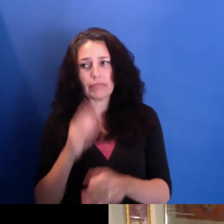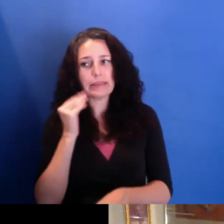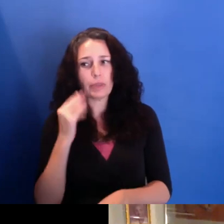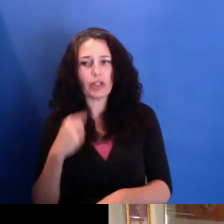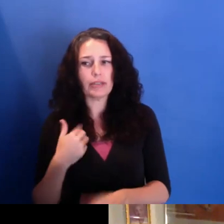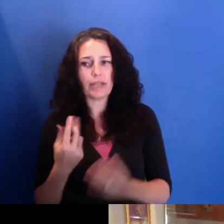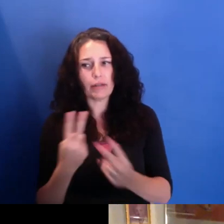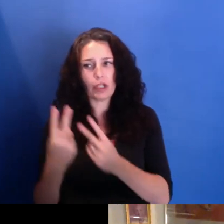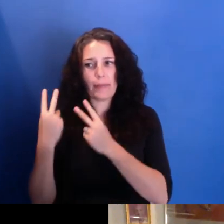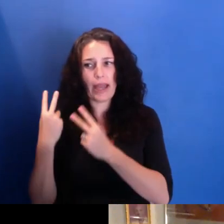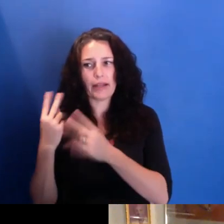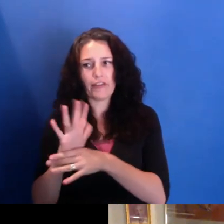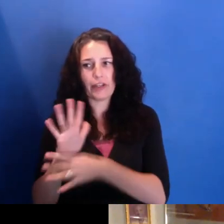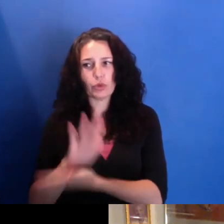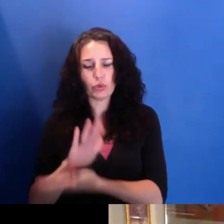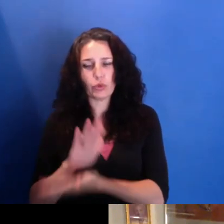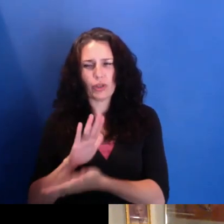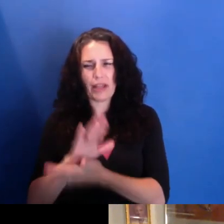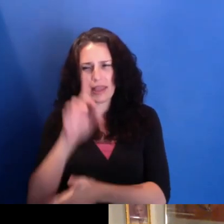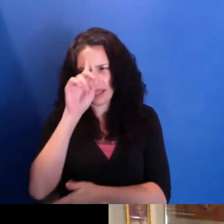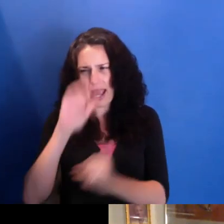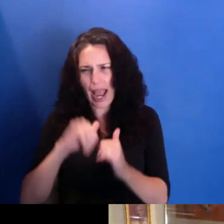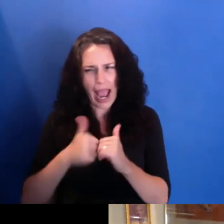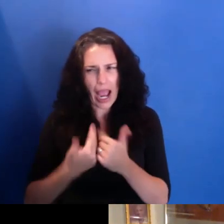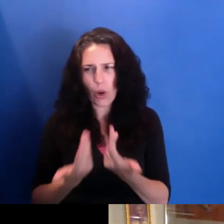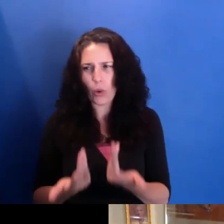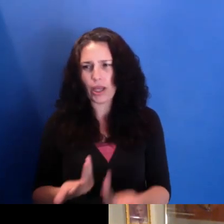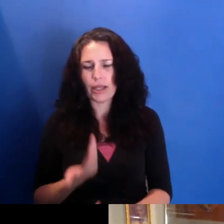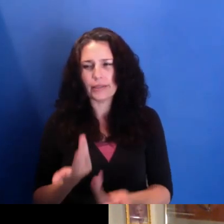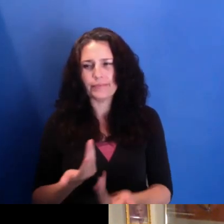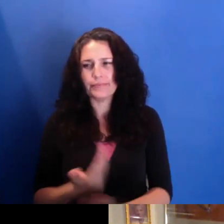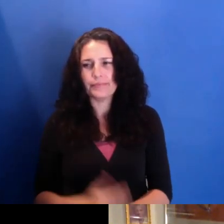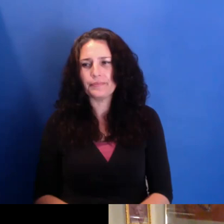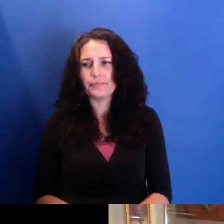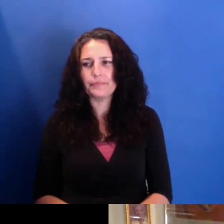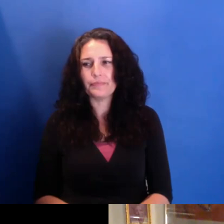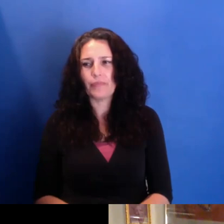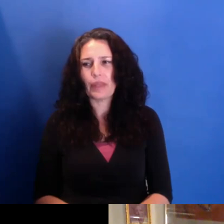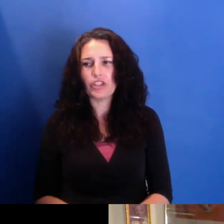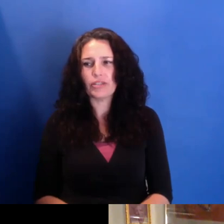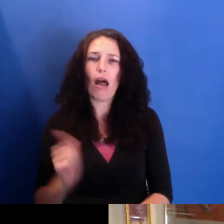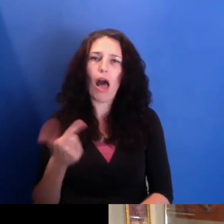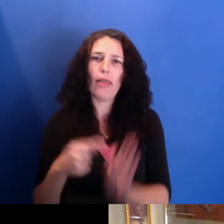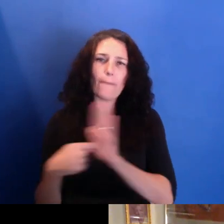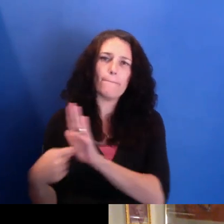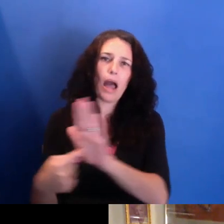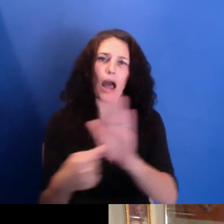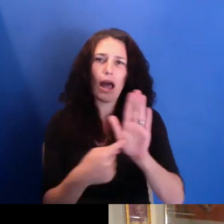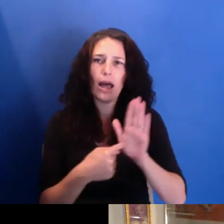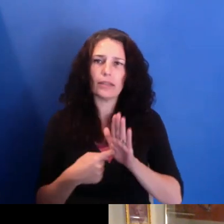to film school and kind of how just the models that were kind of taught and can--